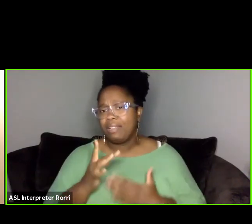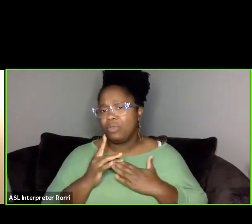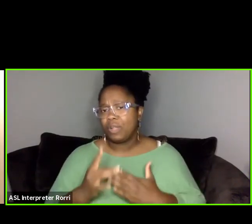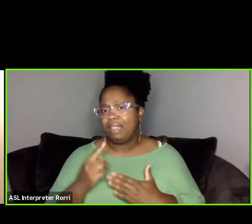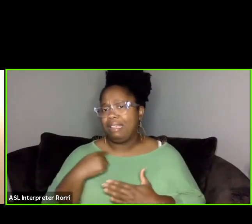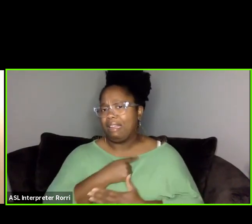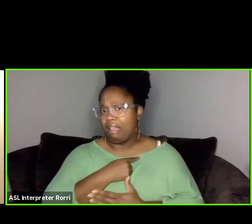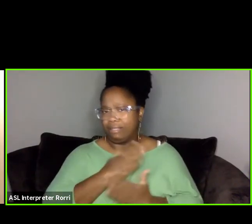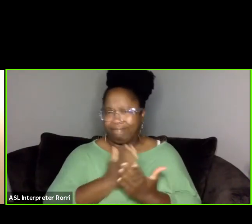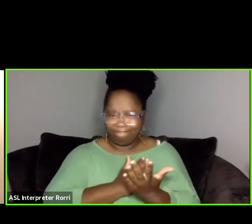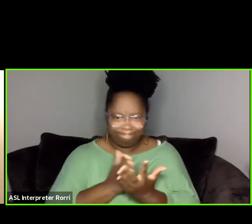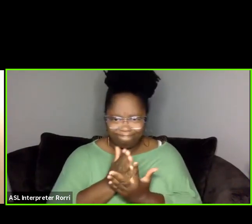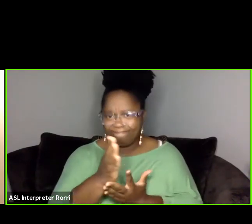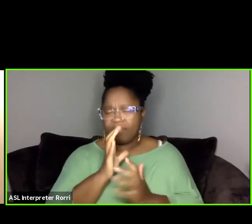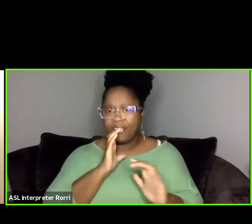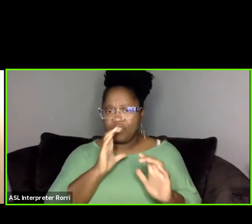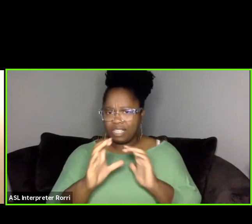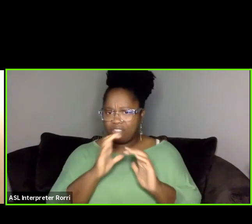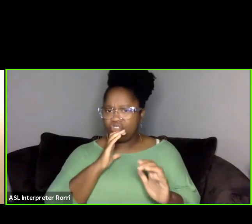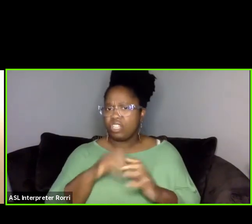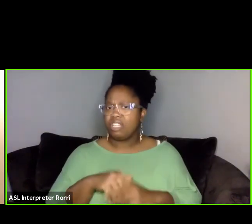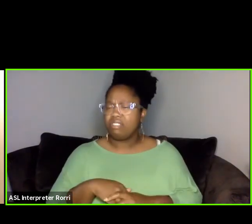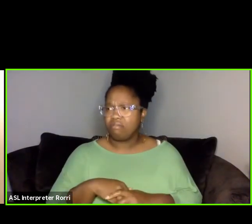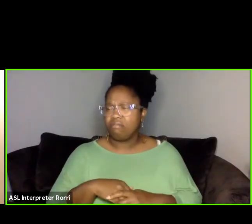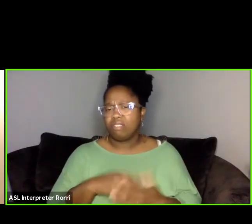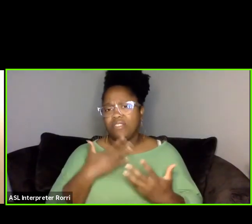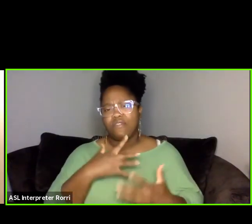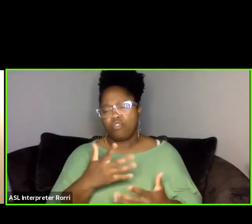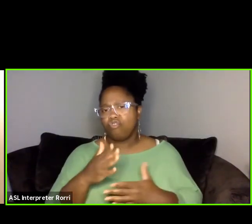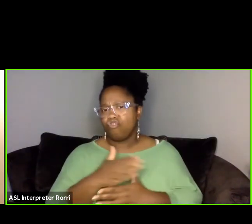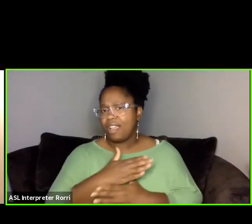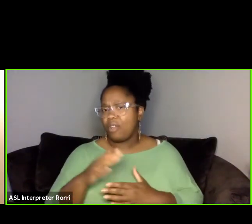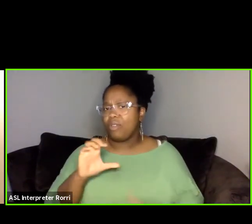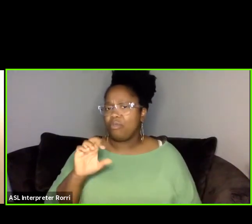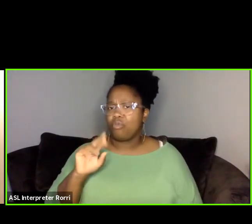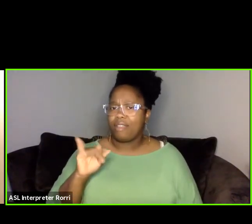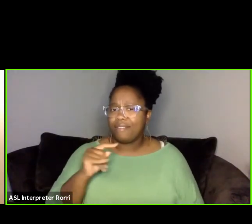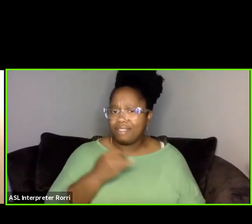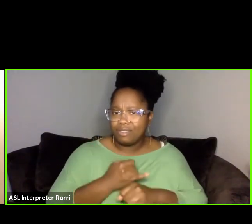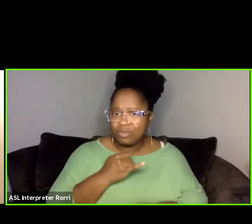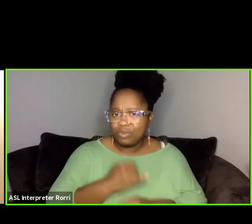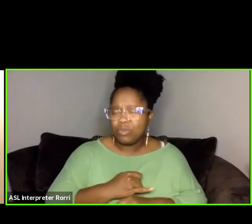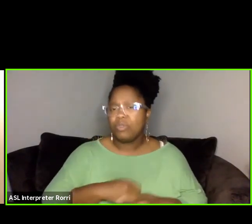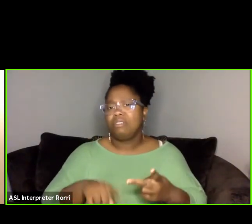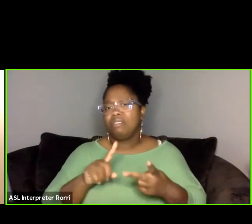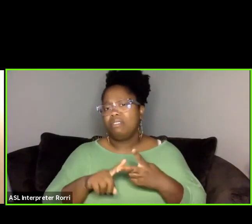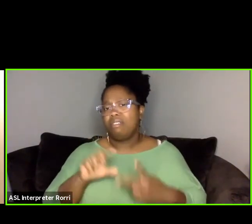and share the CRAFT Institute and Create Ensemble platforms and also how we can connect with you.